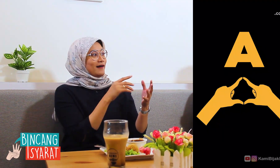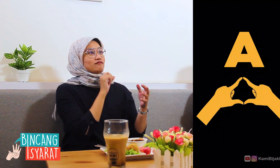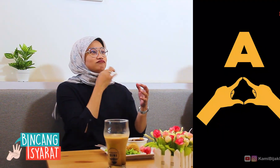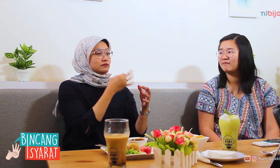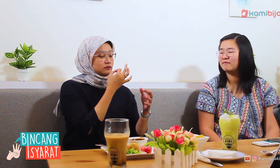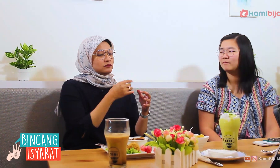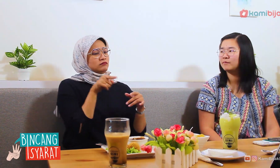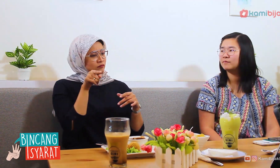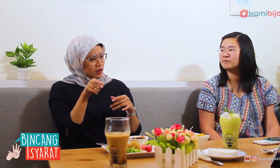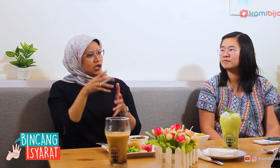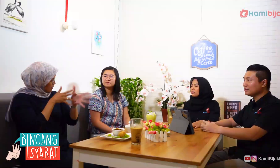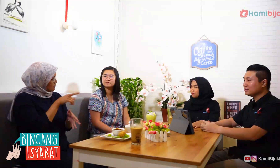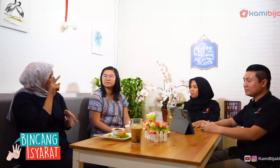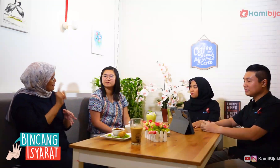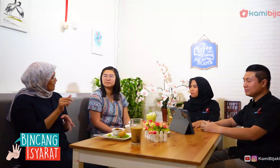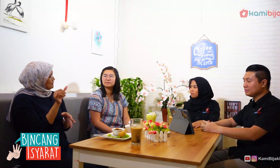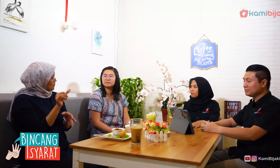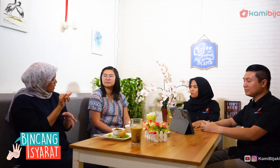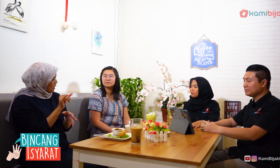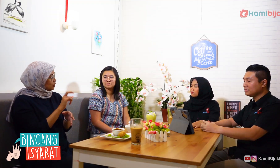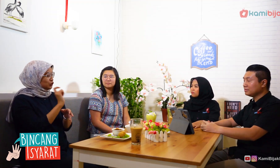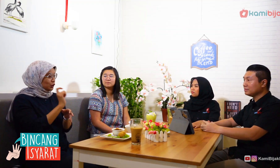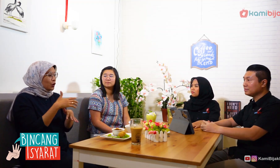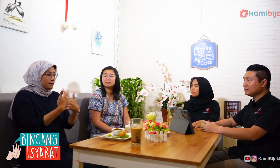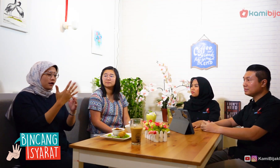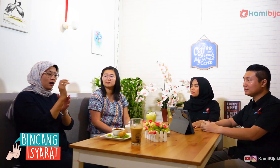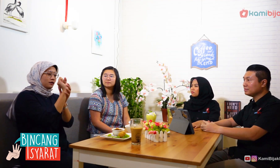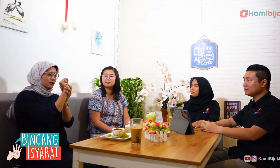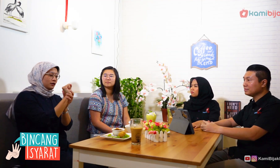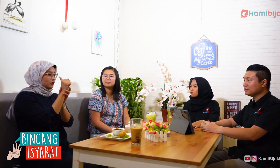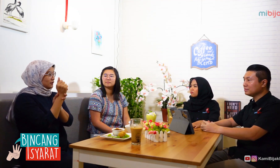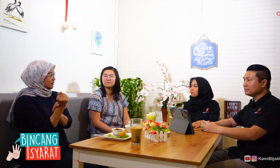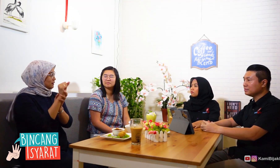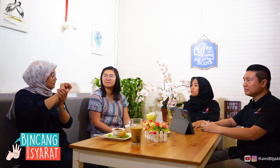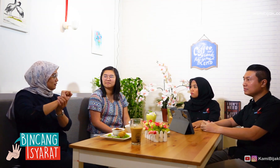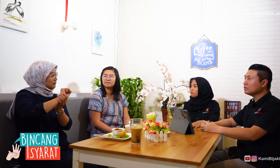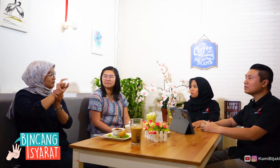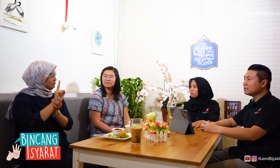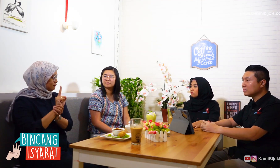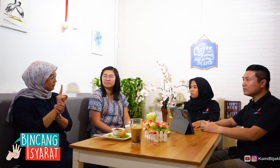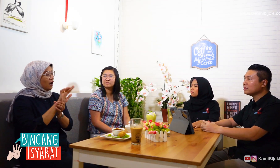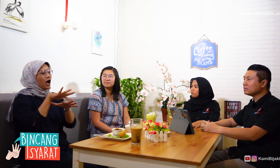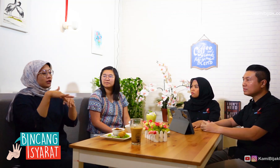The same is true of sign language, the basic thing is how to sign the letter K